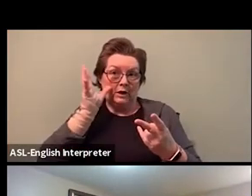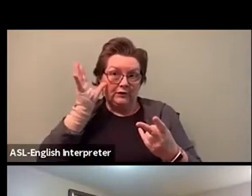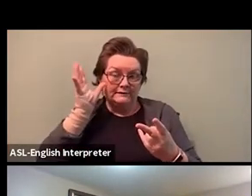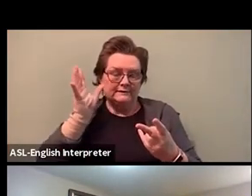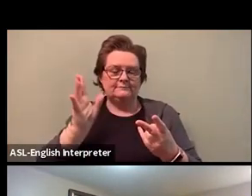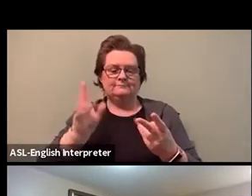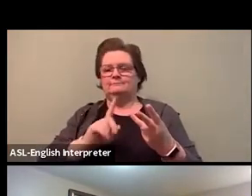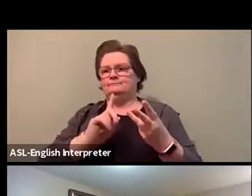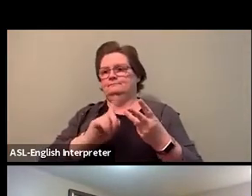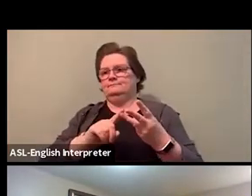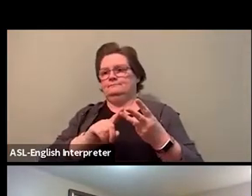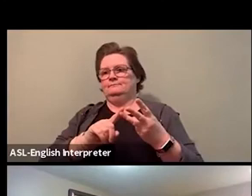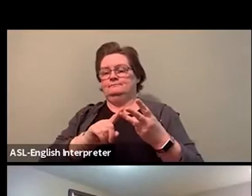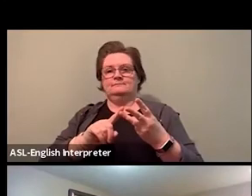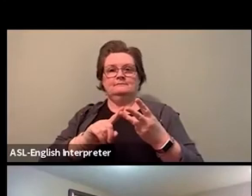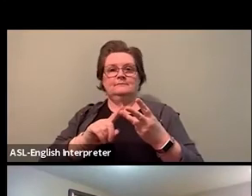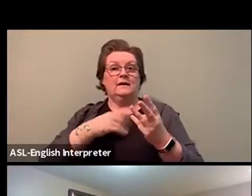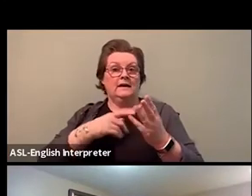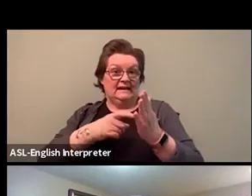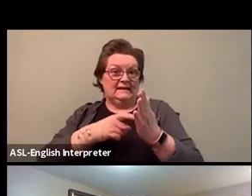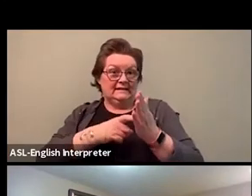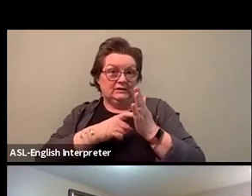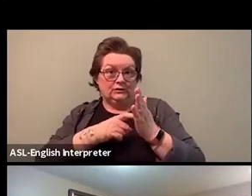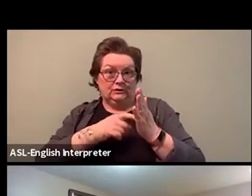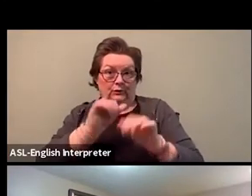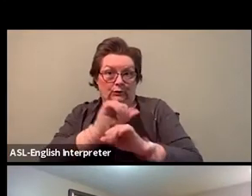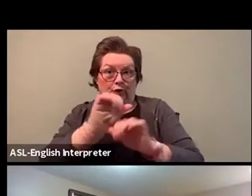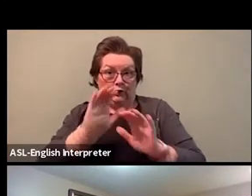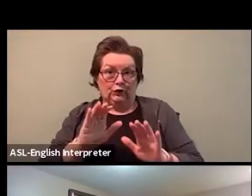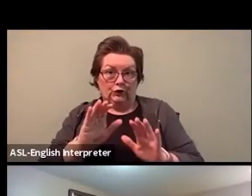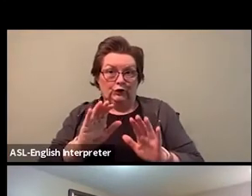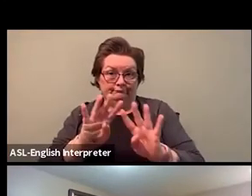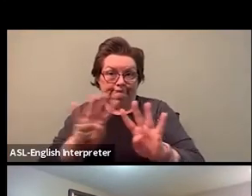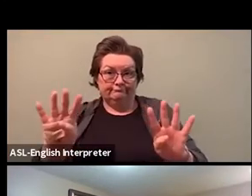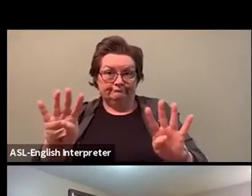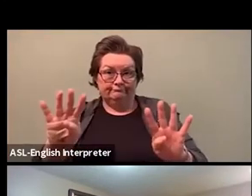I'm not feeling well, but I can't afford childcare,